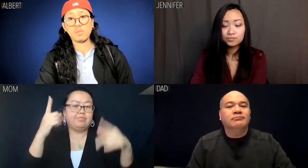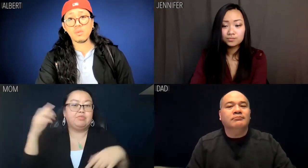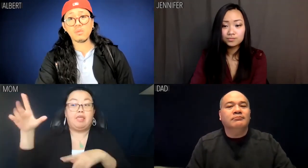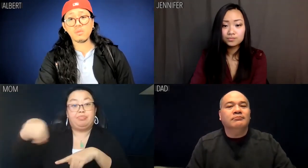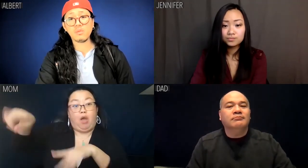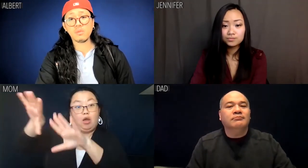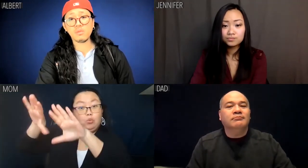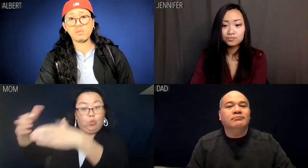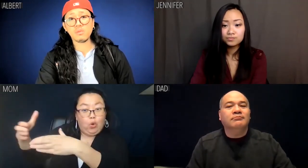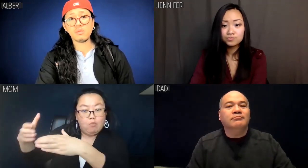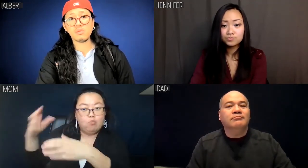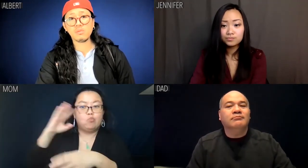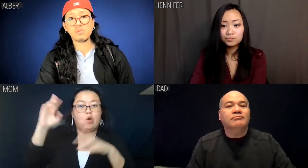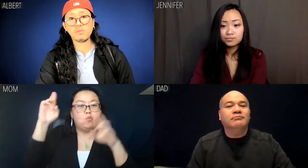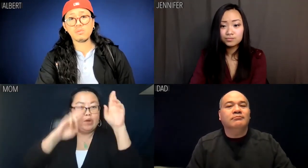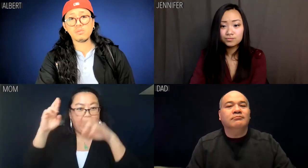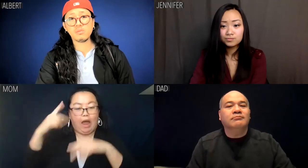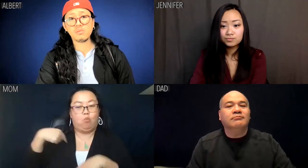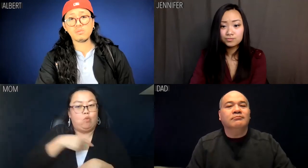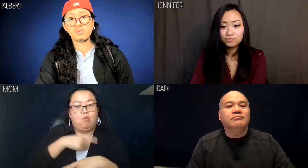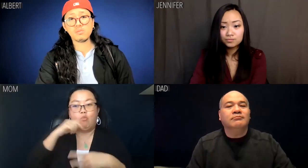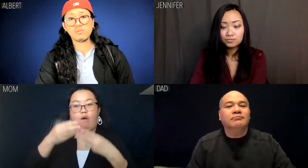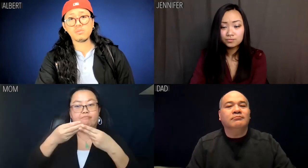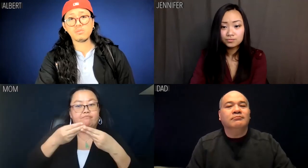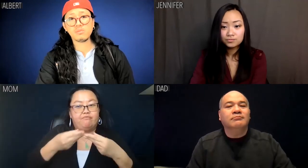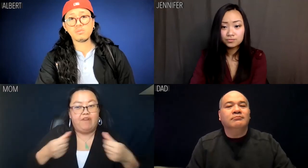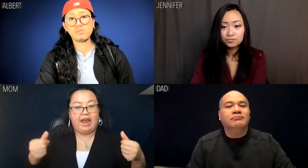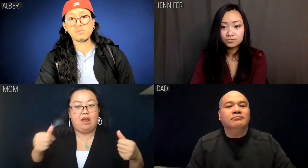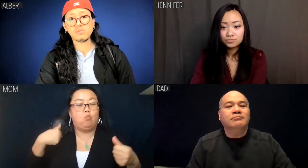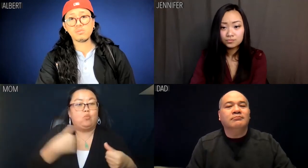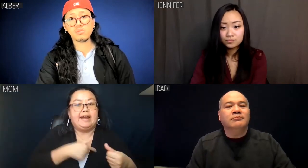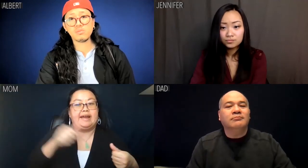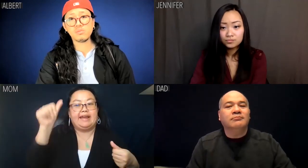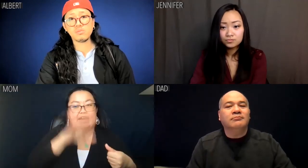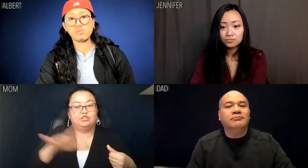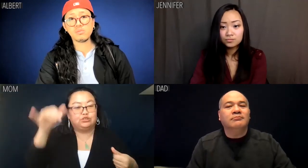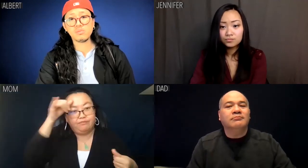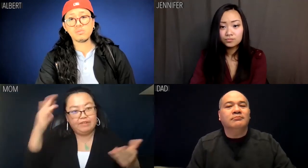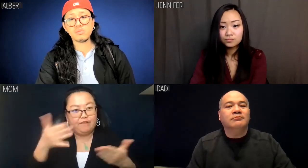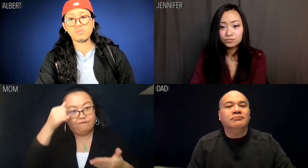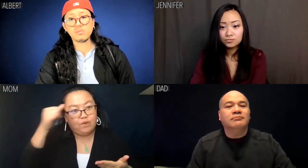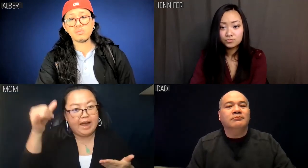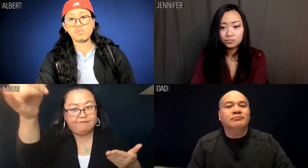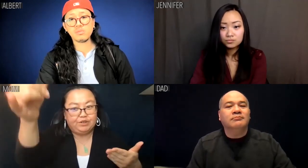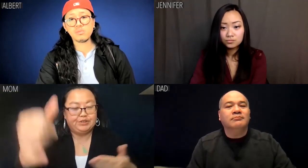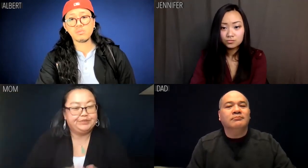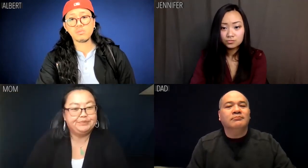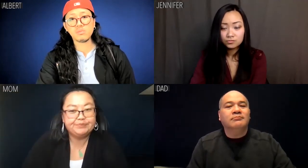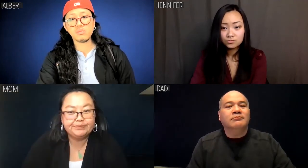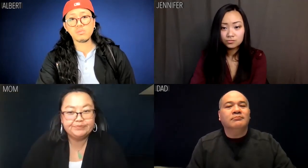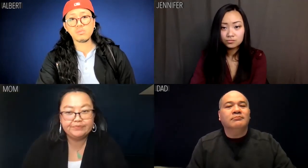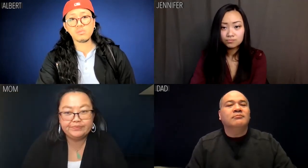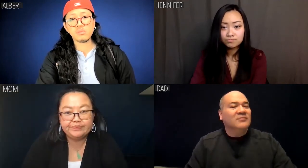the more they're going to have to deal with the fact we're not going away.